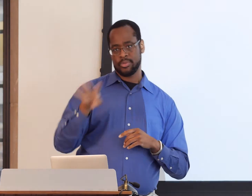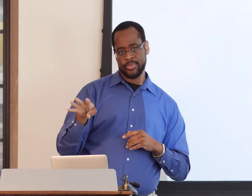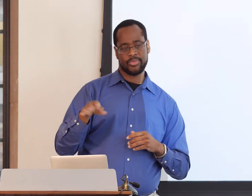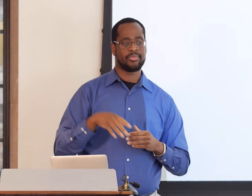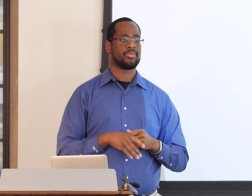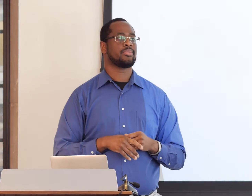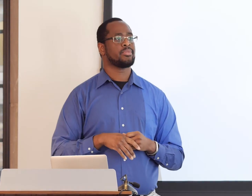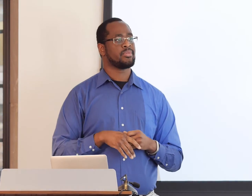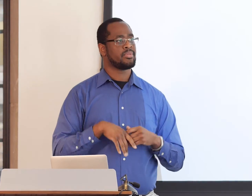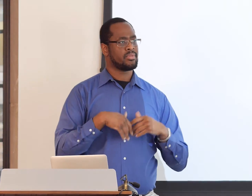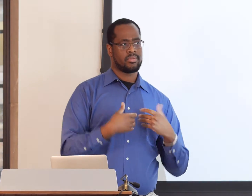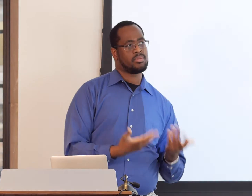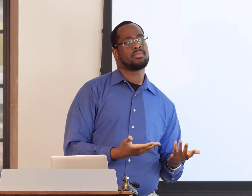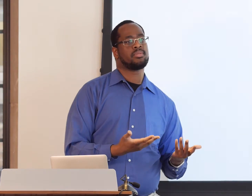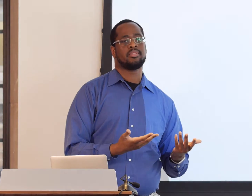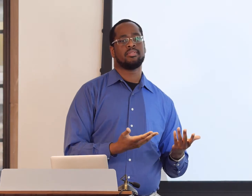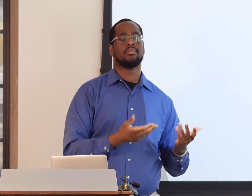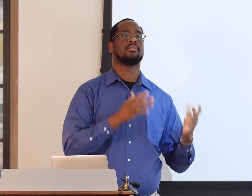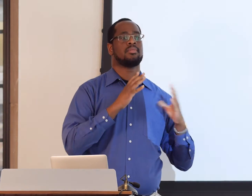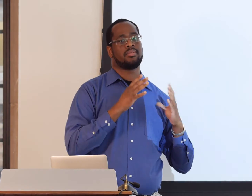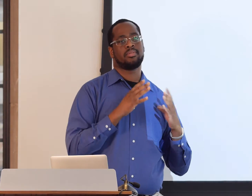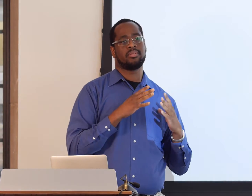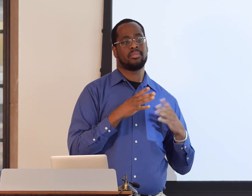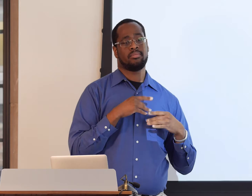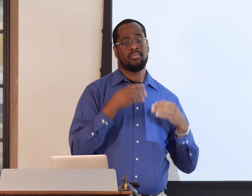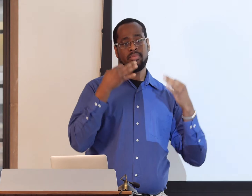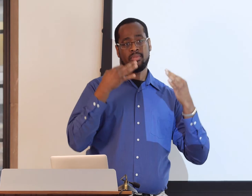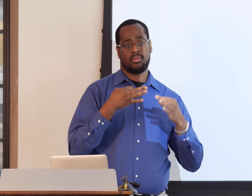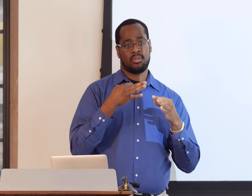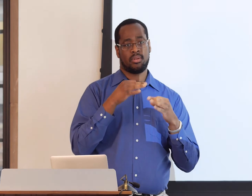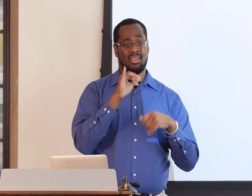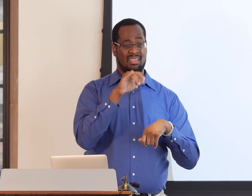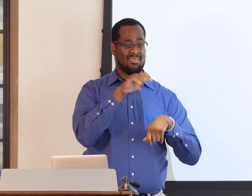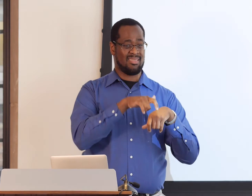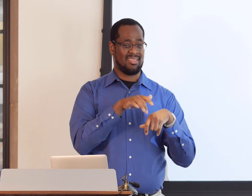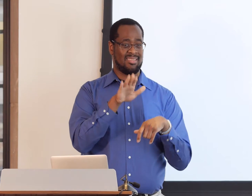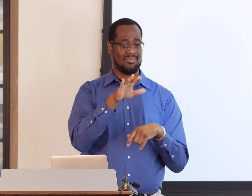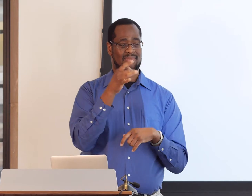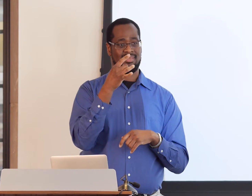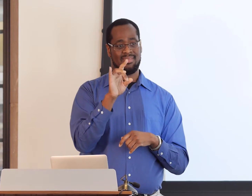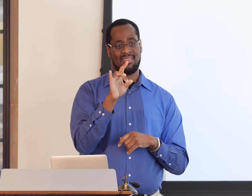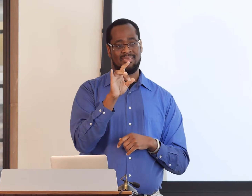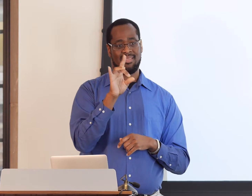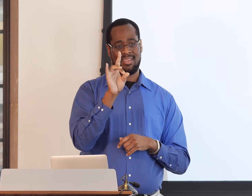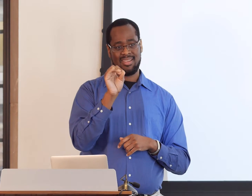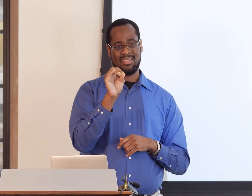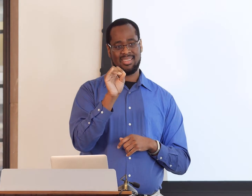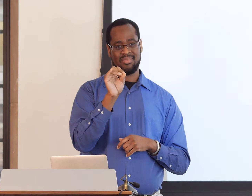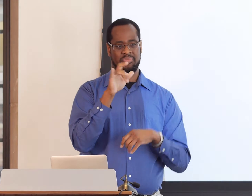are ignored, put on the back burner, and not addressed as much as other issues.